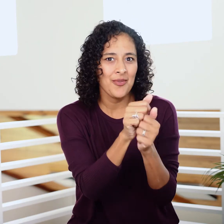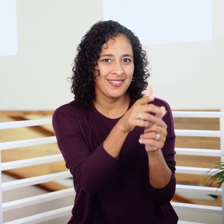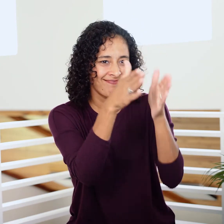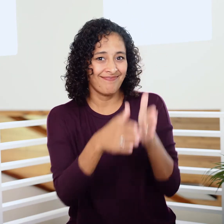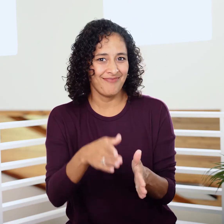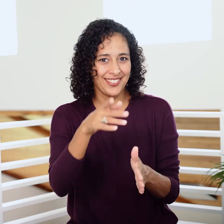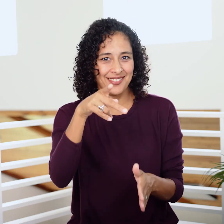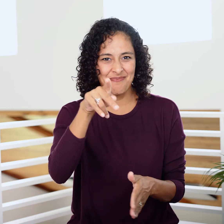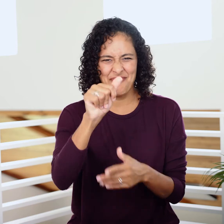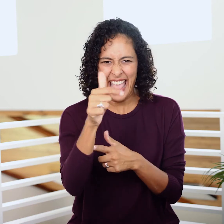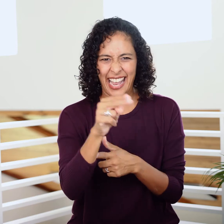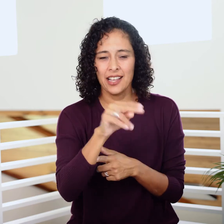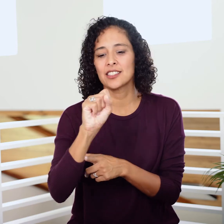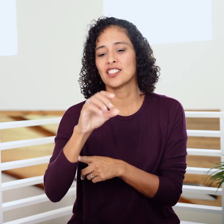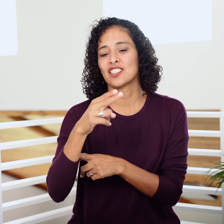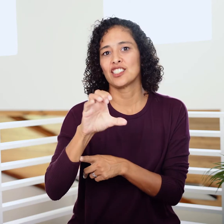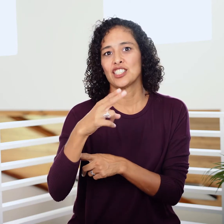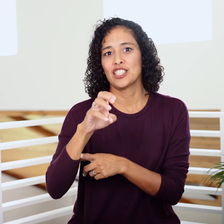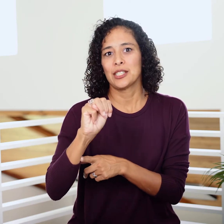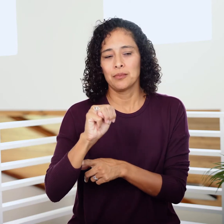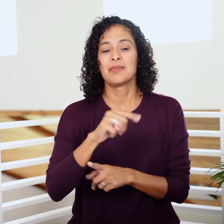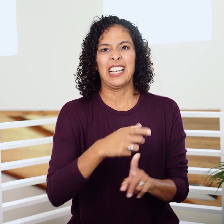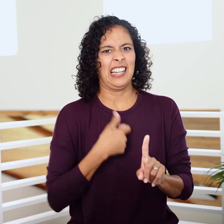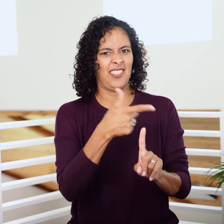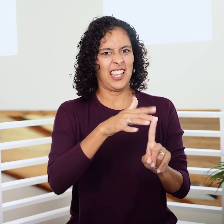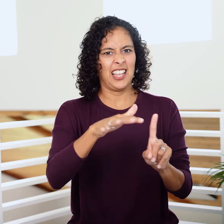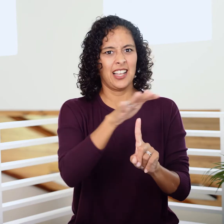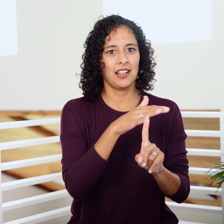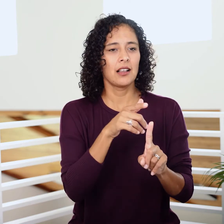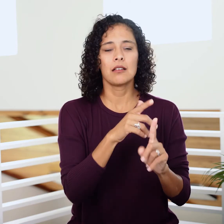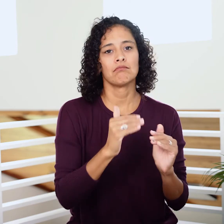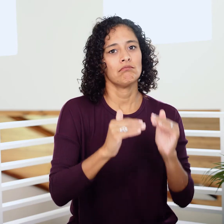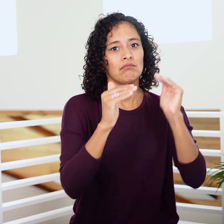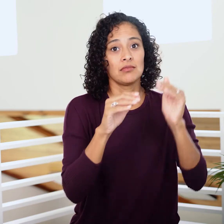with the pagan land of Shechem. A guy named Shechem lives there, and his dad has a lot of status.